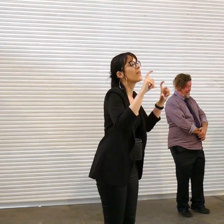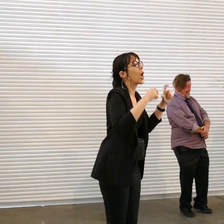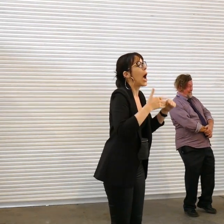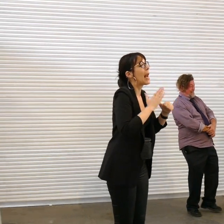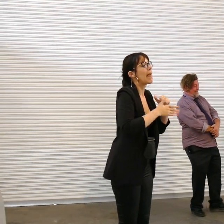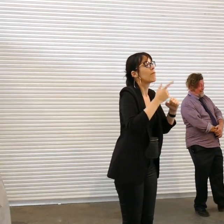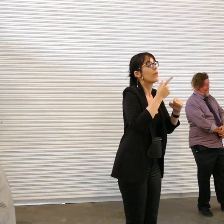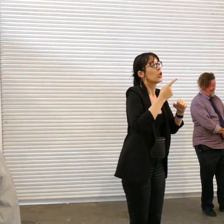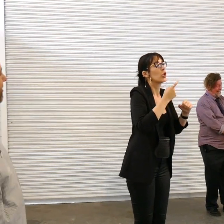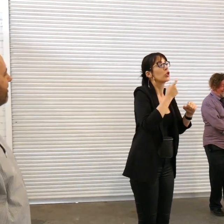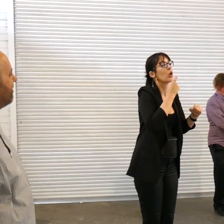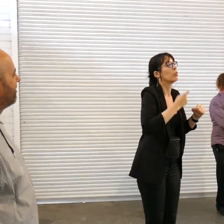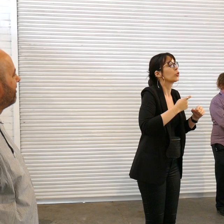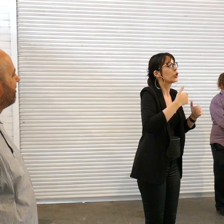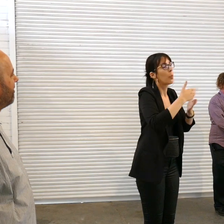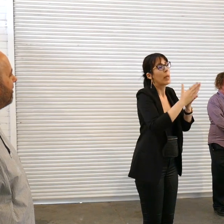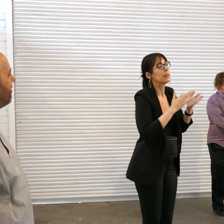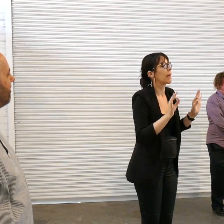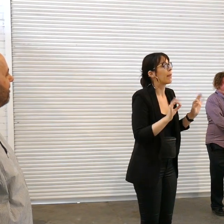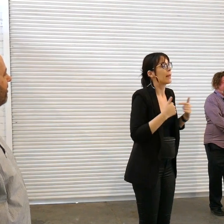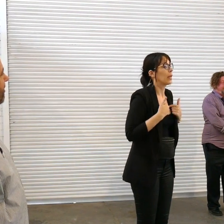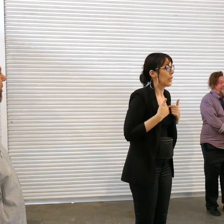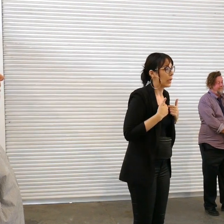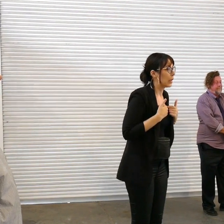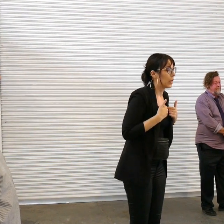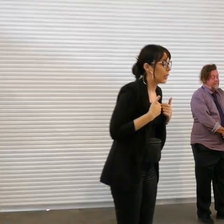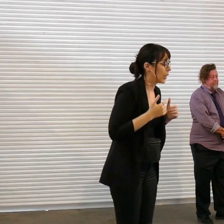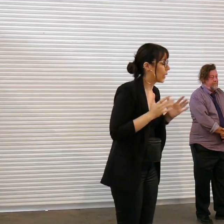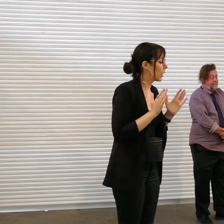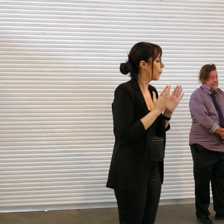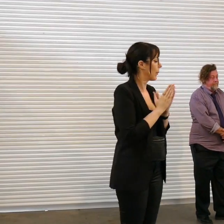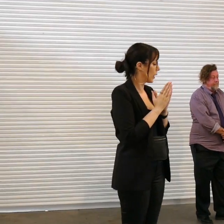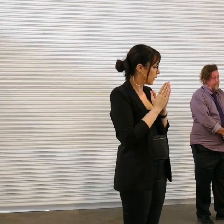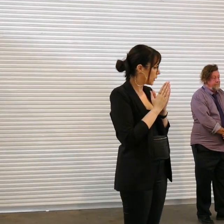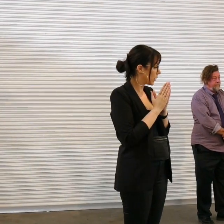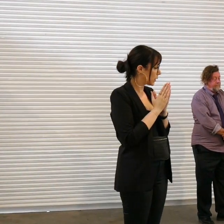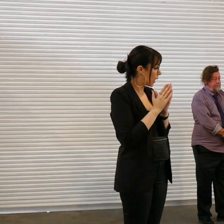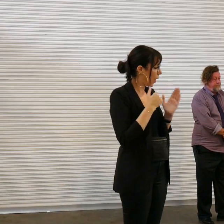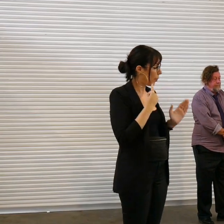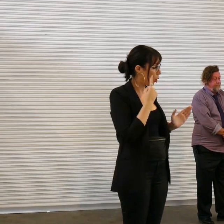any other painting or anything like that um but then I was like oh maybe I'll do like a